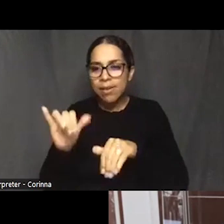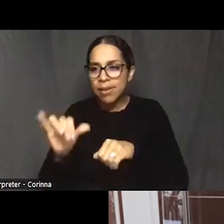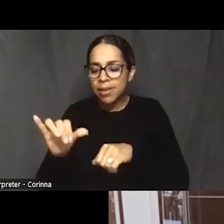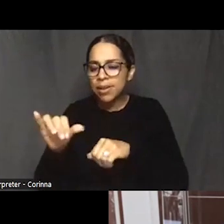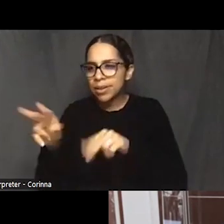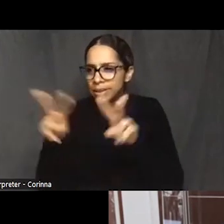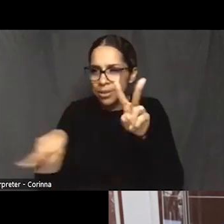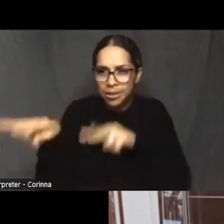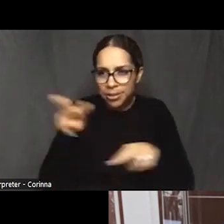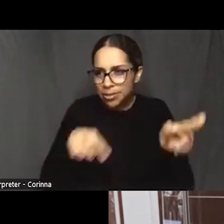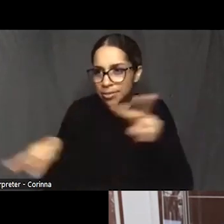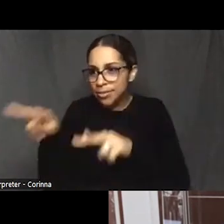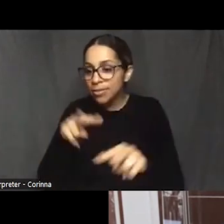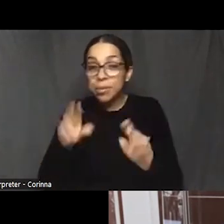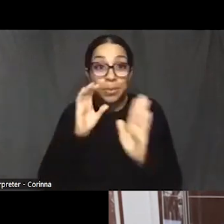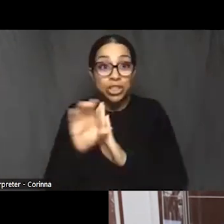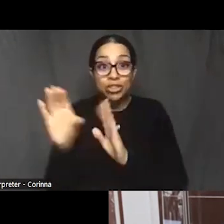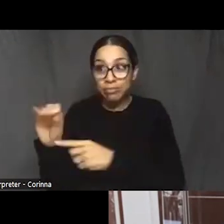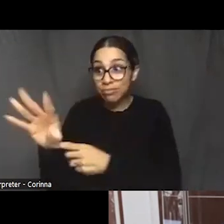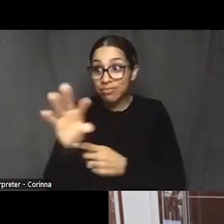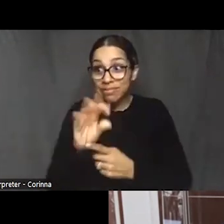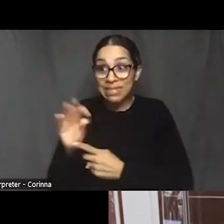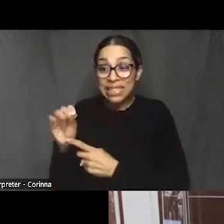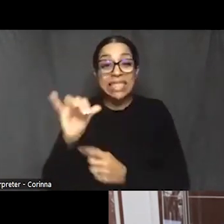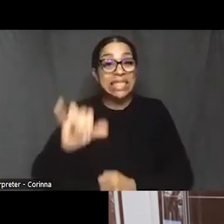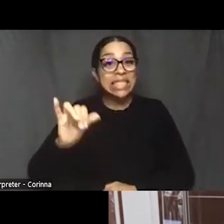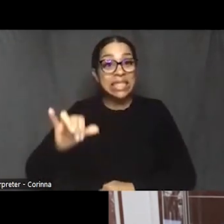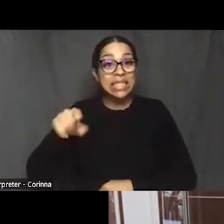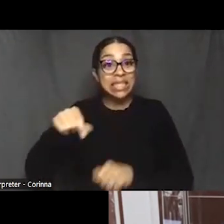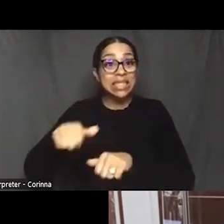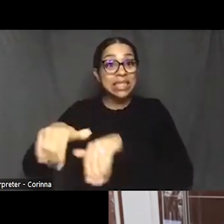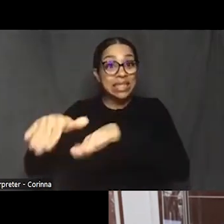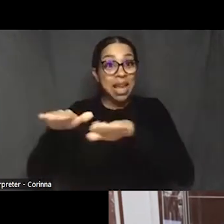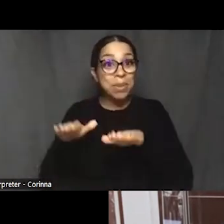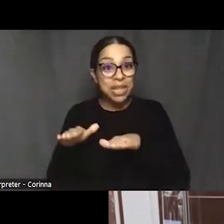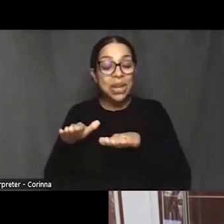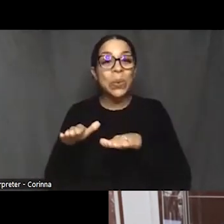of the cemetery really, really struck an emotional chord with both of us.